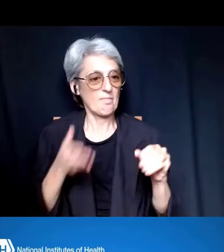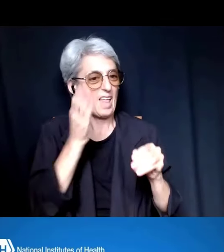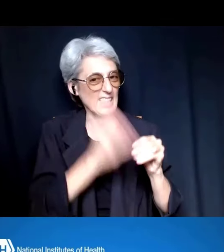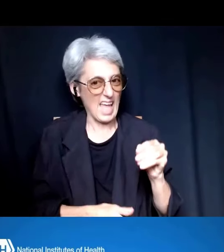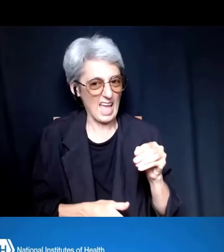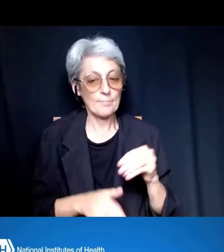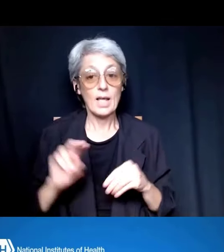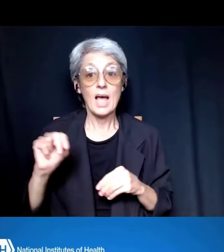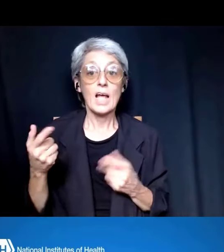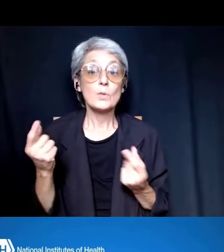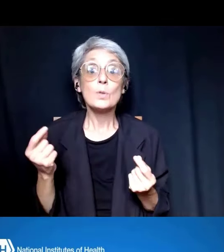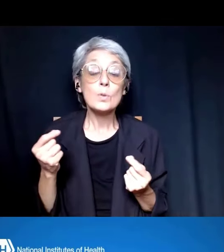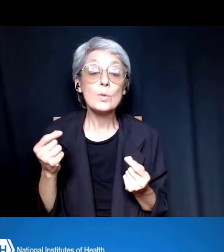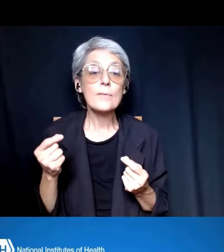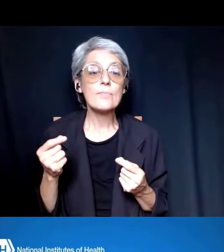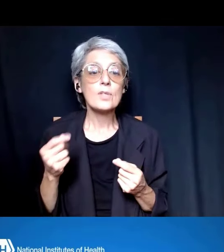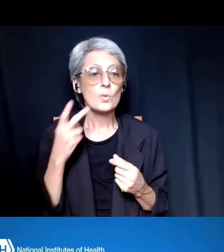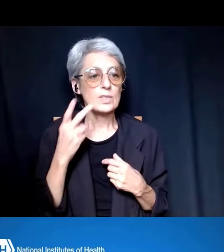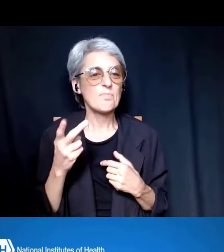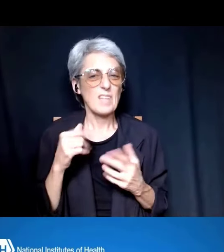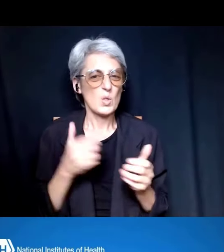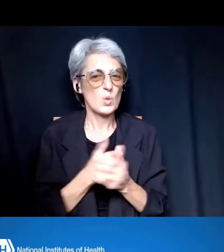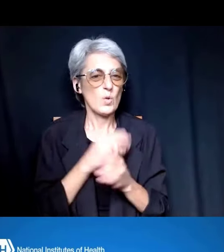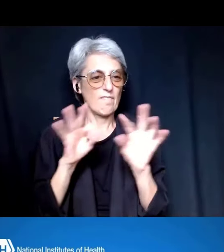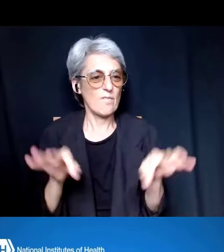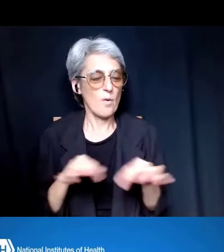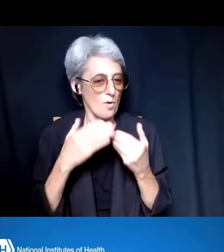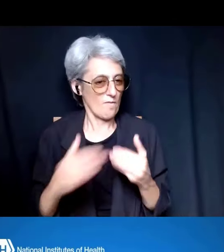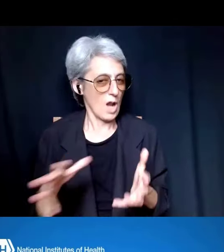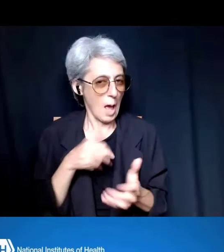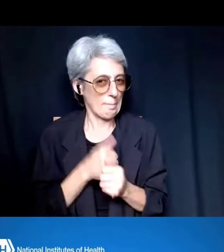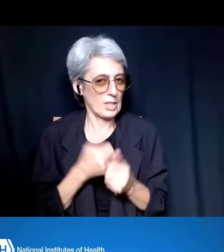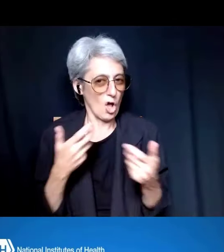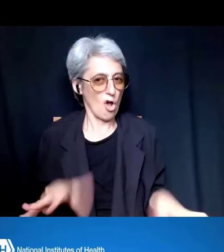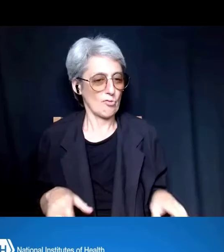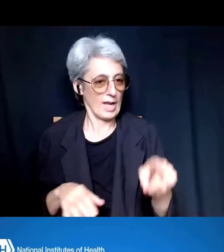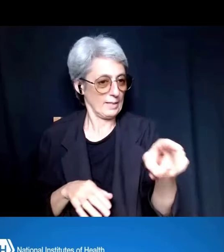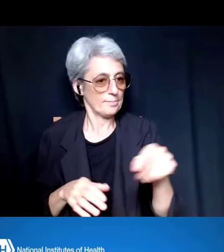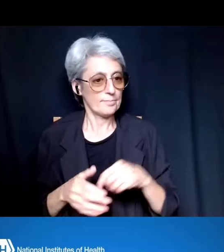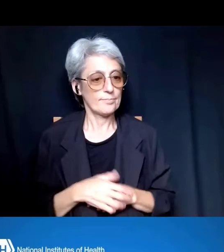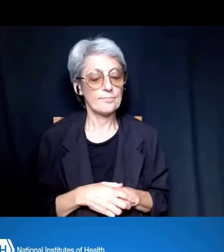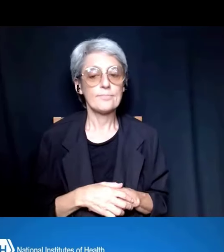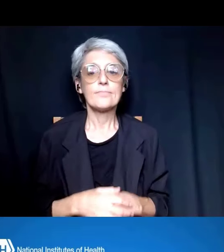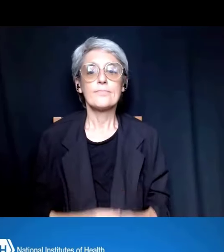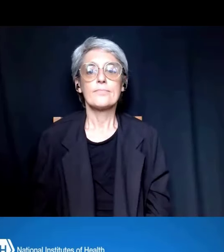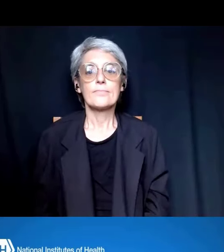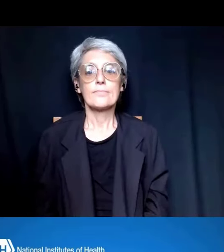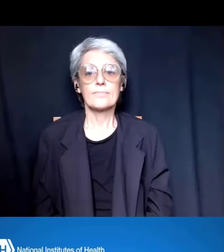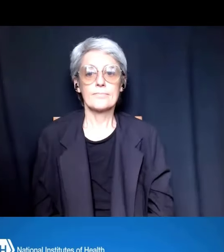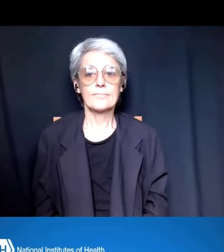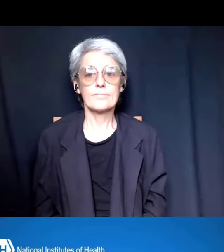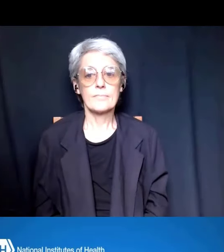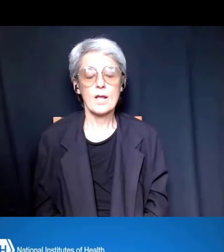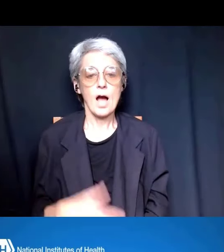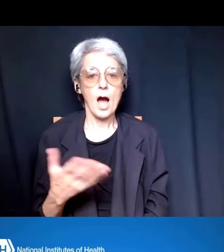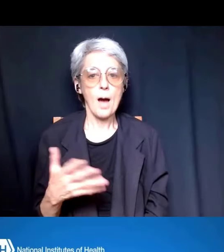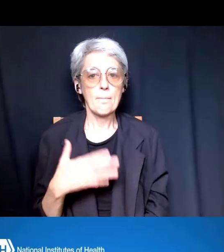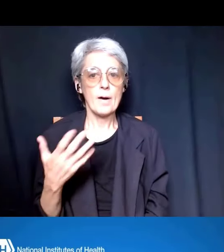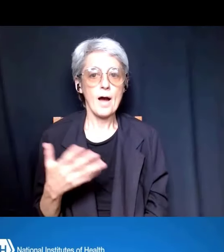you will see this is the updated form, going forward. And so now, that attachment will --